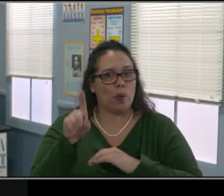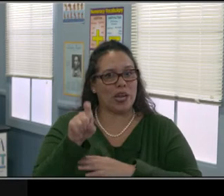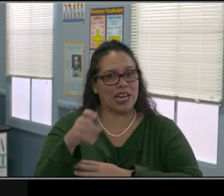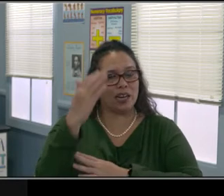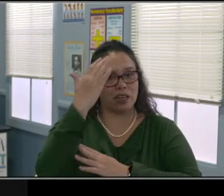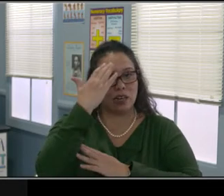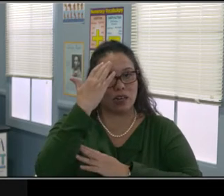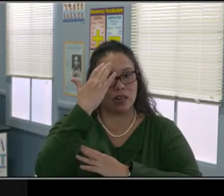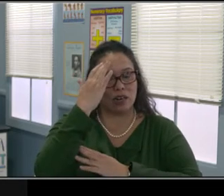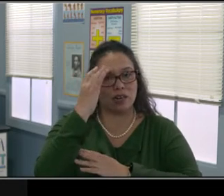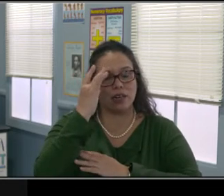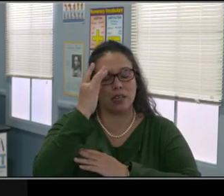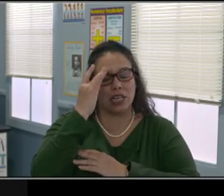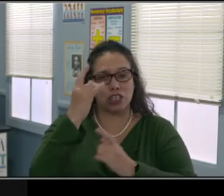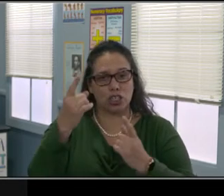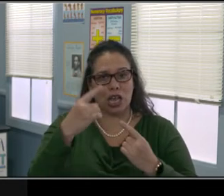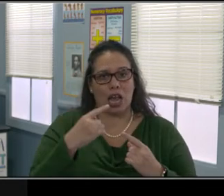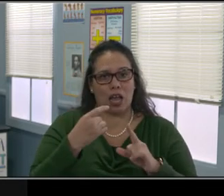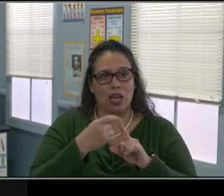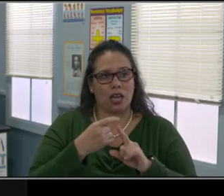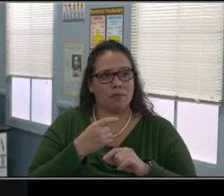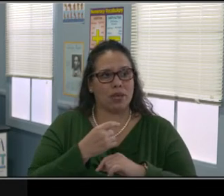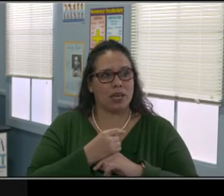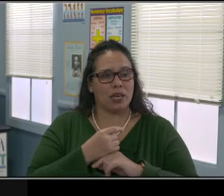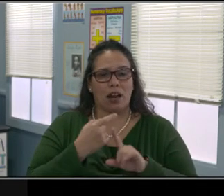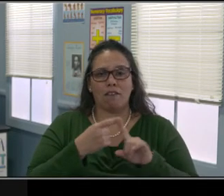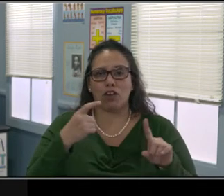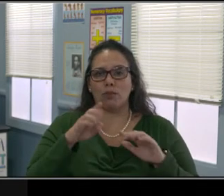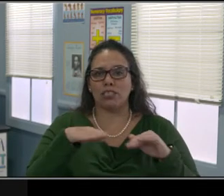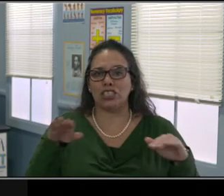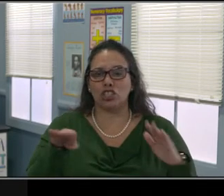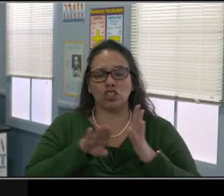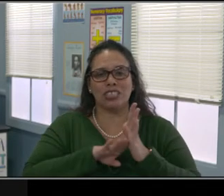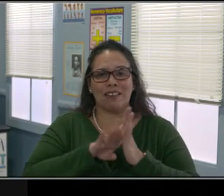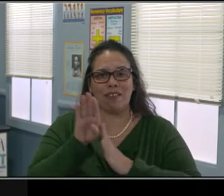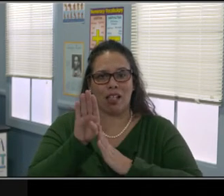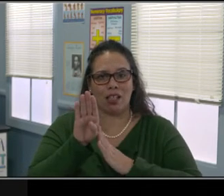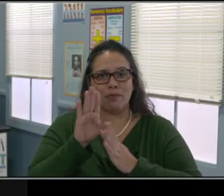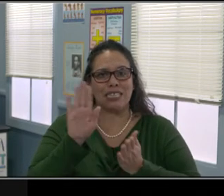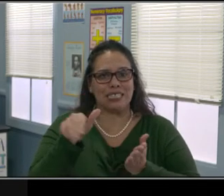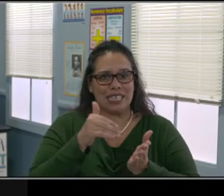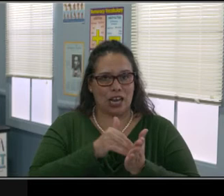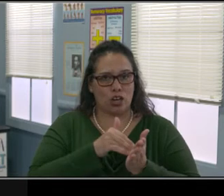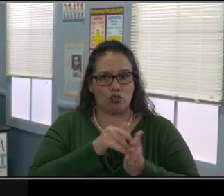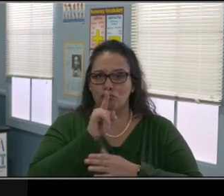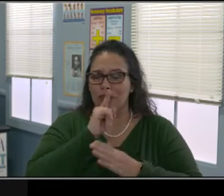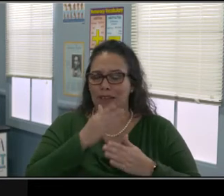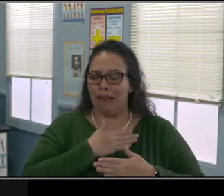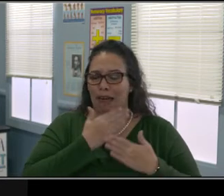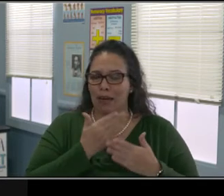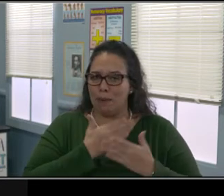with or what the school may agree or disagree to in terms of the plan. So there are a lot of forms out there.